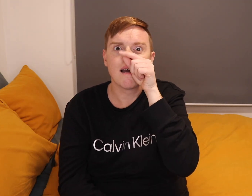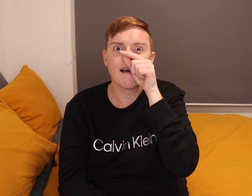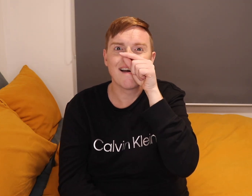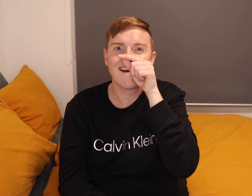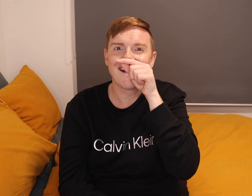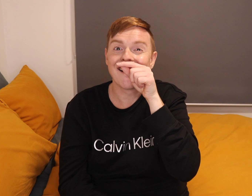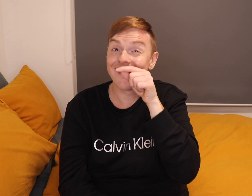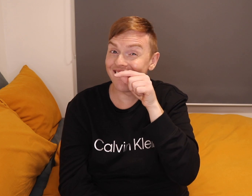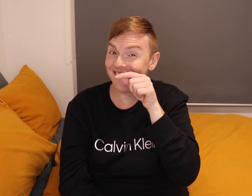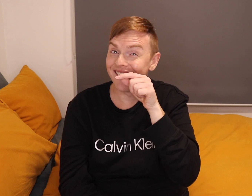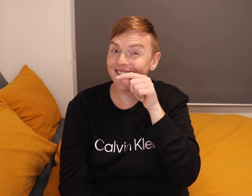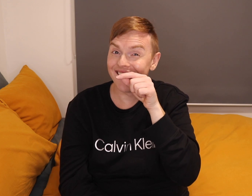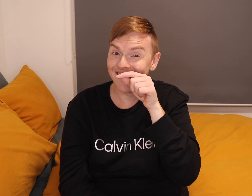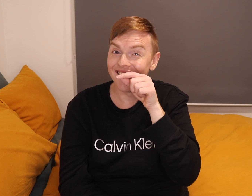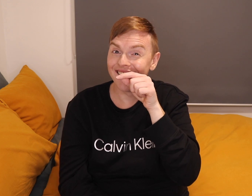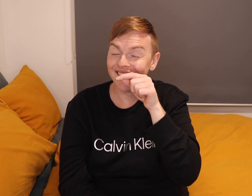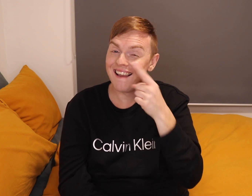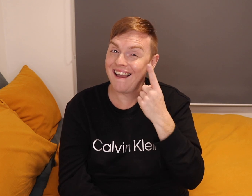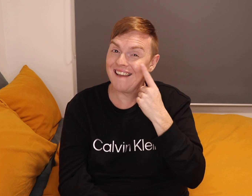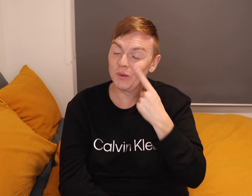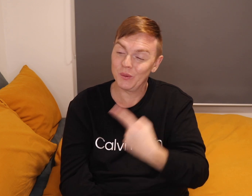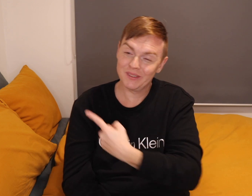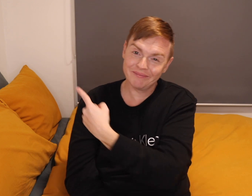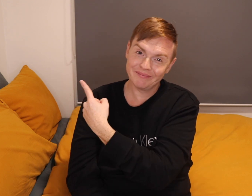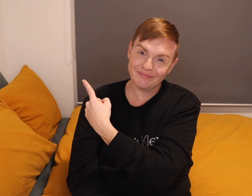Can, can, can, can. Have a look.